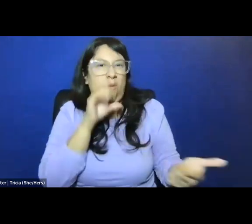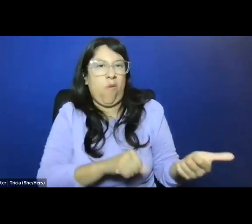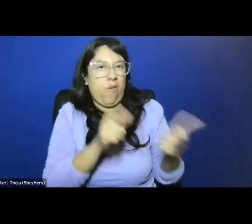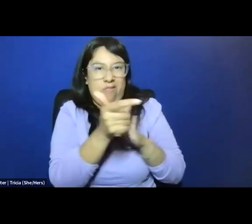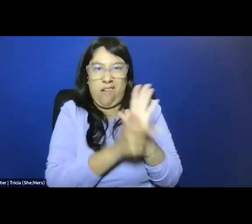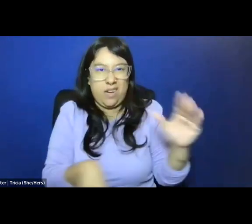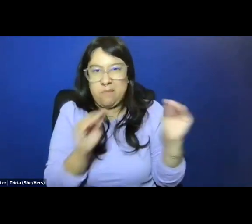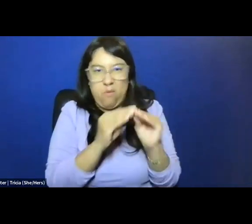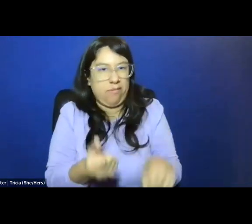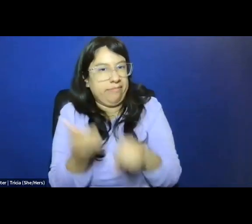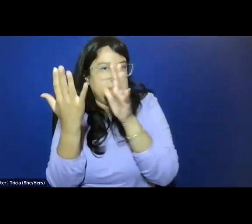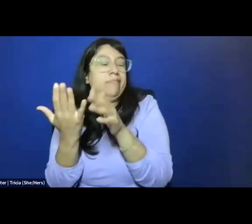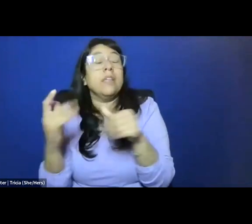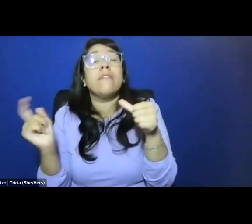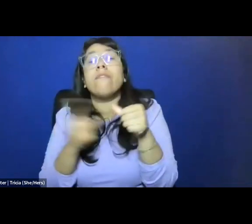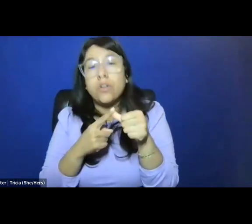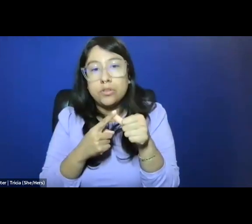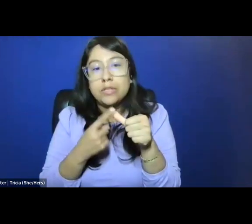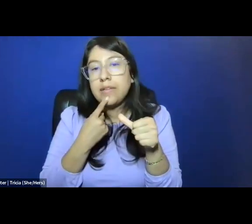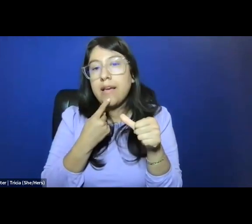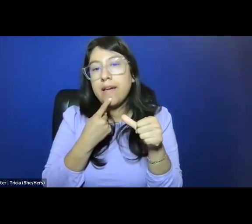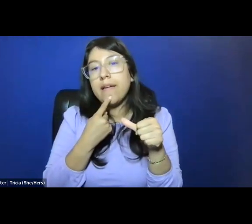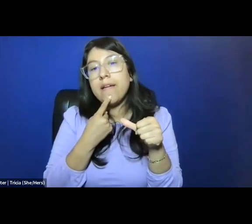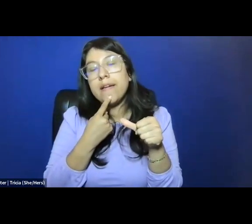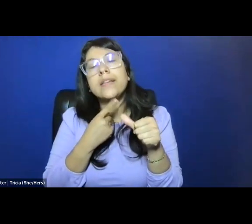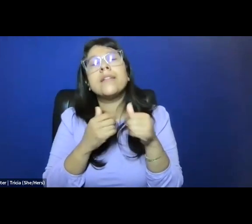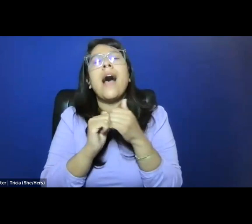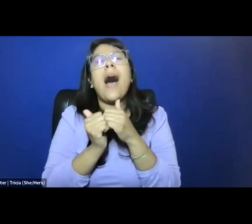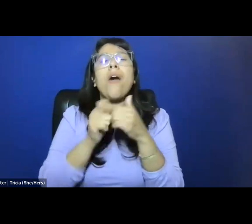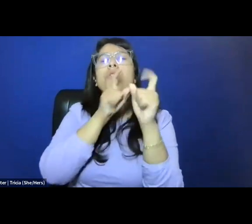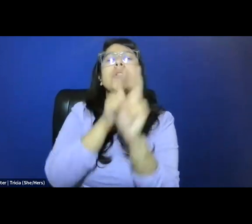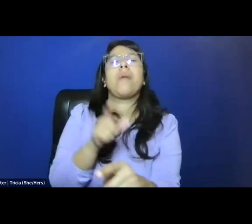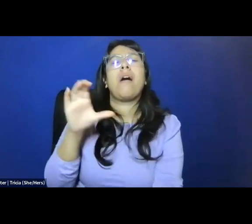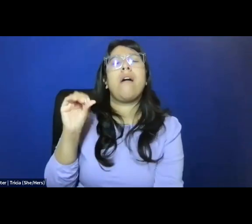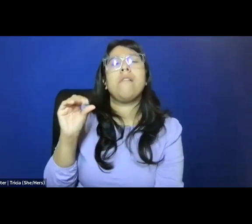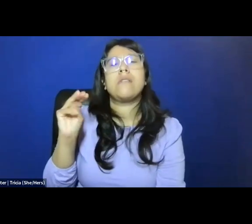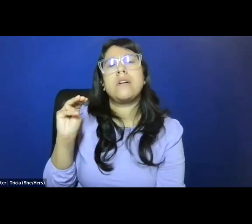The first thing that we wanna say is we, in sort of figuring out how to respond to Comstock,